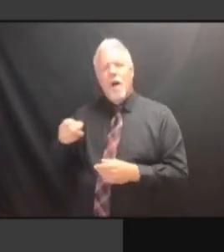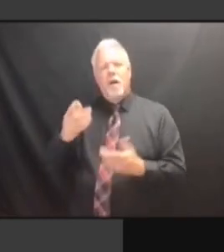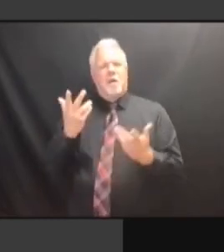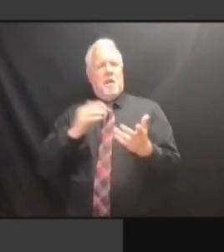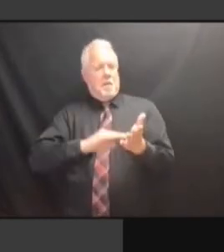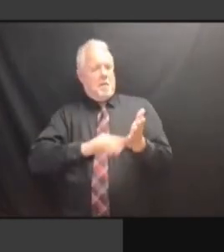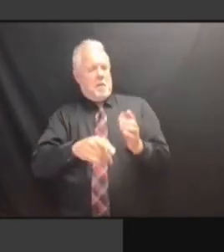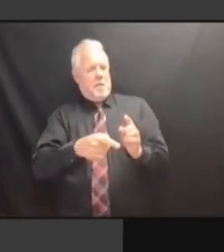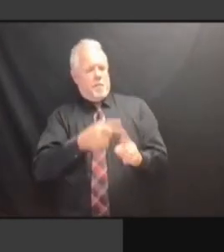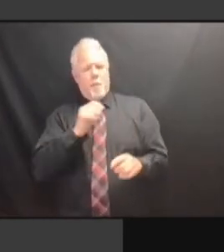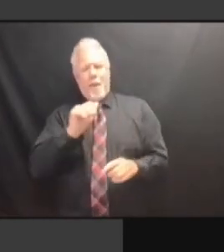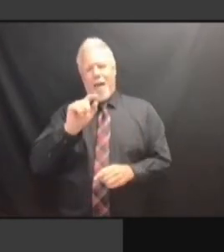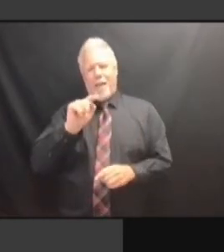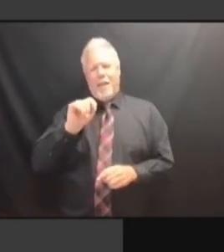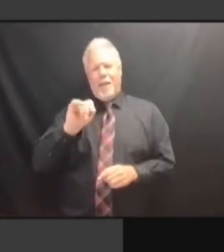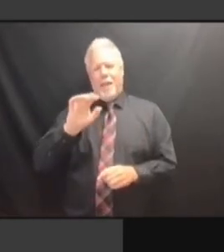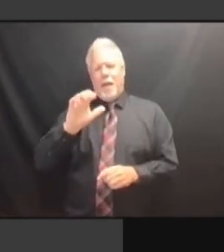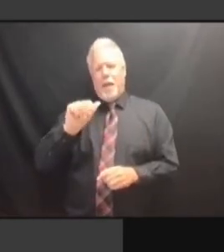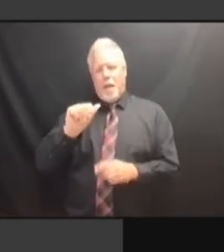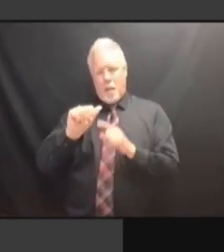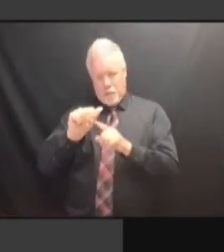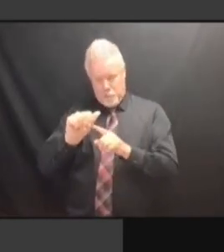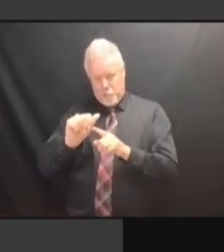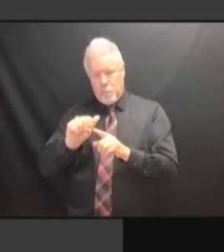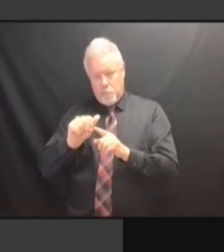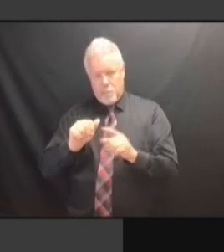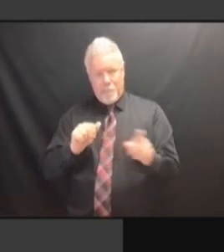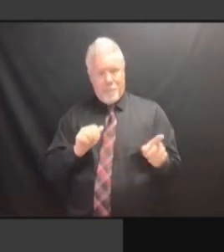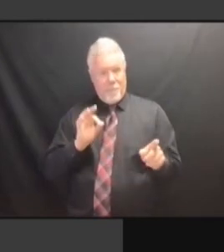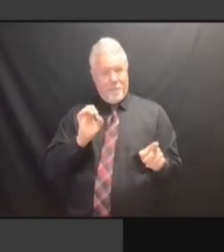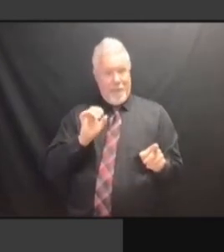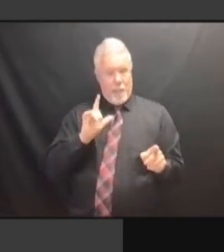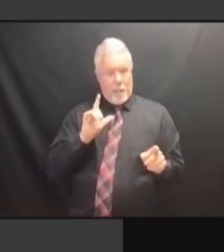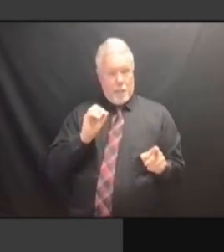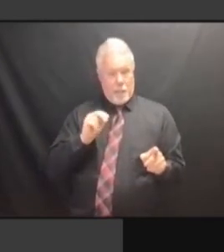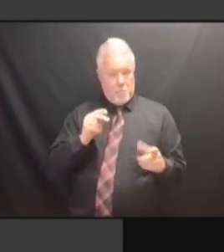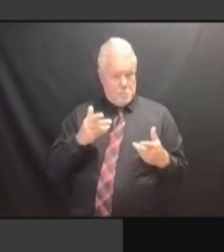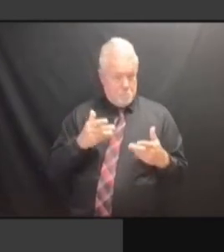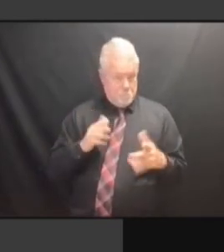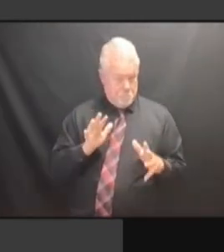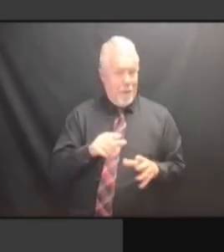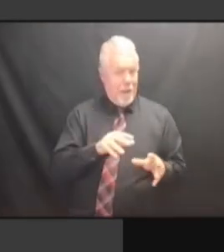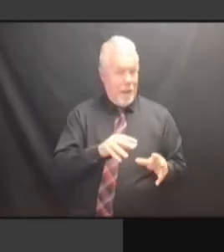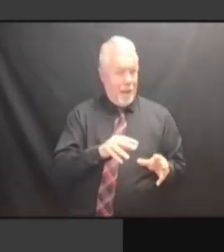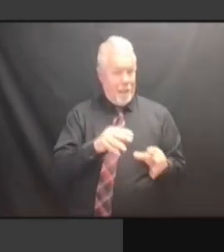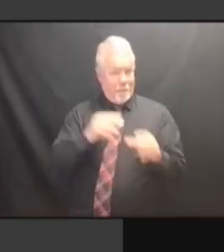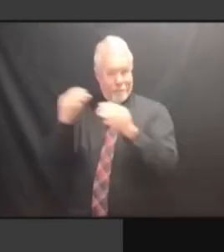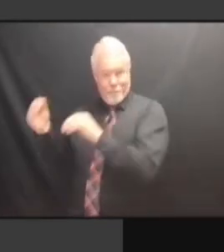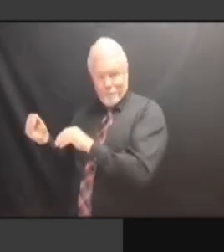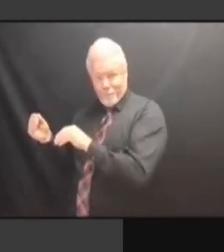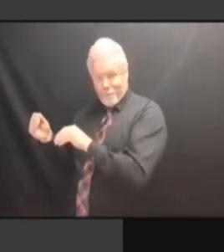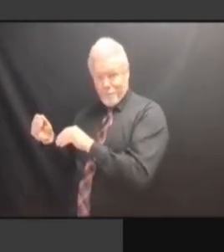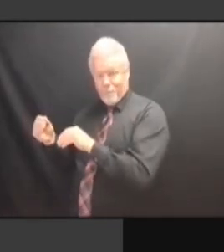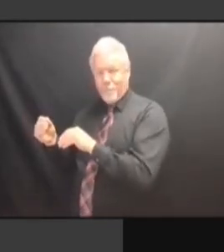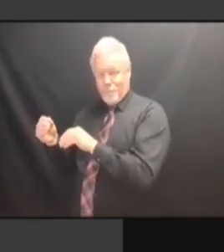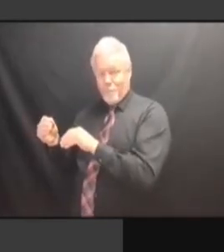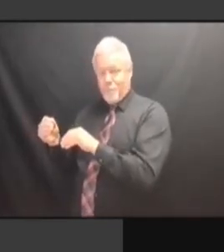PRISON FOR THEM? >> PRISON FOR THEM? >> I PRISON FOR THEM? >> I DON'T PRISON FOR THEM? >> I DON'T THINK PRISON FOR THEM? >> I DON'T THINK WE PRISON FOR THEM? >> I DON'T THINK WE HAVE PRISON FOR THEM? >> I DON'T THINK WE HAVE ANY PRISON FOR THEM? >> I DON'T THINK WE HAVE ANY WAY I DON'T THINK WE HAVE ANY WAY I DON'T THINK WE HAVE ANY WAY TO I DON'T THINK WE HAVE ANY WAY TO CATCH I DON'T THINK WE HAVE ANY WAY TO CATCH THAT. TO CATCH THAT. TO CATCH THAT. >> TO CATCH THAT. >> NO. NO. NO. >> NO. >> THE NO. >> THE COUNTY NO. >> THE COUNTY JAIL NO. >> THE COUNTY JAIL COULD NO. >> THE COUNTY JAIL COULD BE NO. >> THE COUNTY JAIL COULD BE AN THE COUNTY JAIL COULD BE AN THE COUNTY JAIL COULD BE AN ADDRESS THE COUNTY JAIL COULD BE AN ADDRESS TOO, THE COUNTY JAIL COULD BE AN ADDRESS TOO, YOU